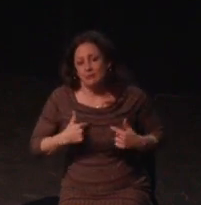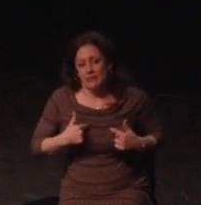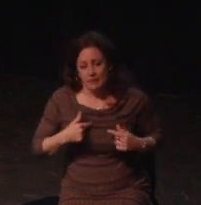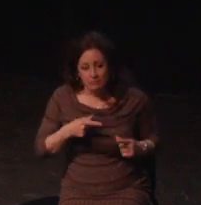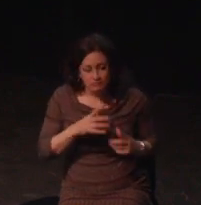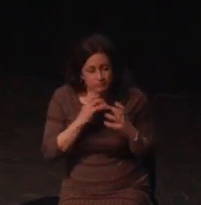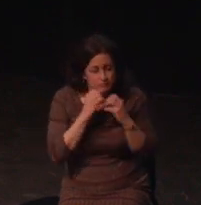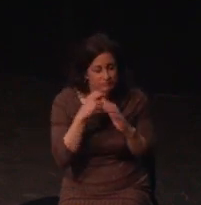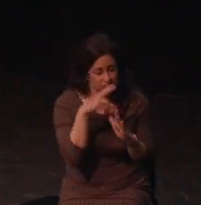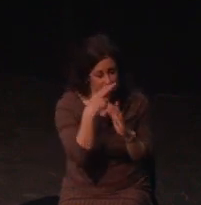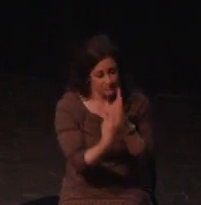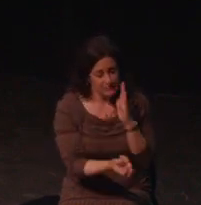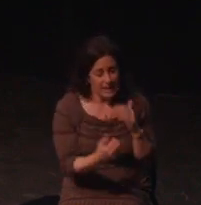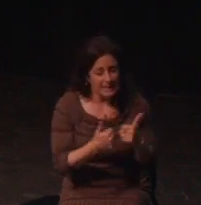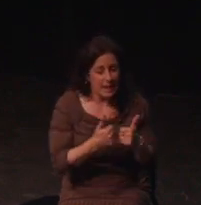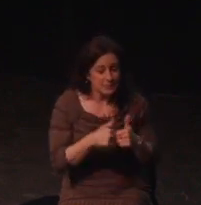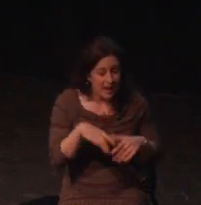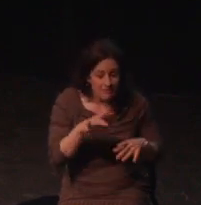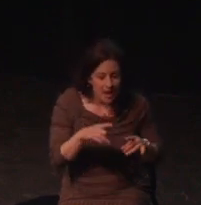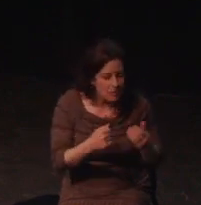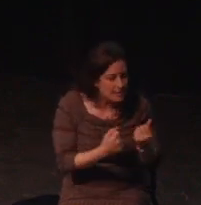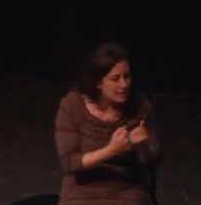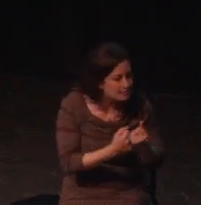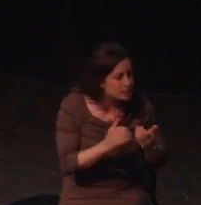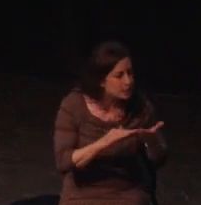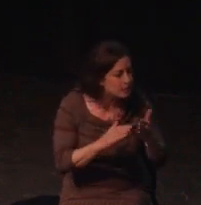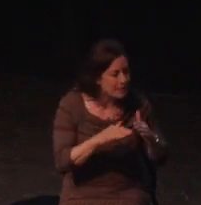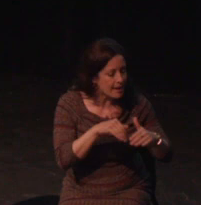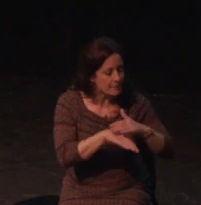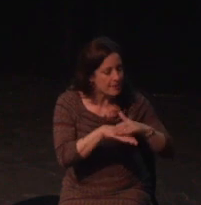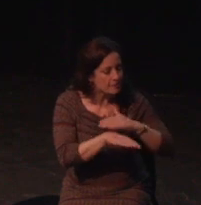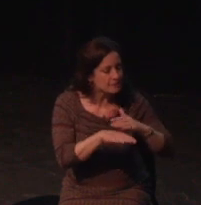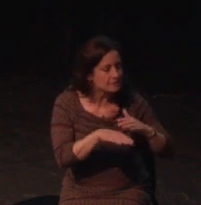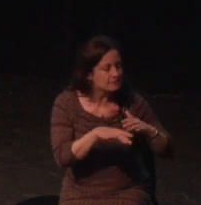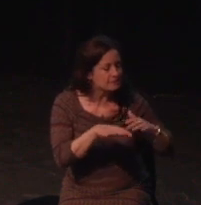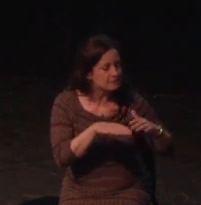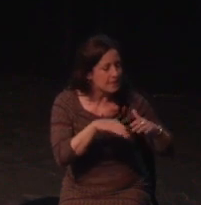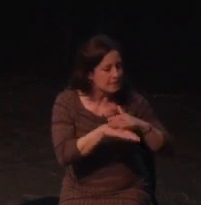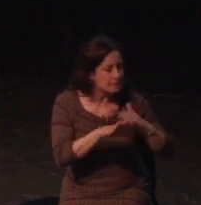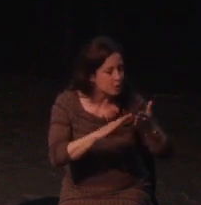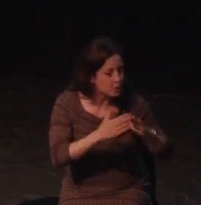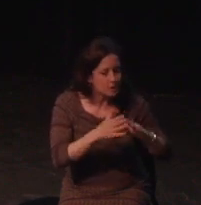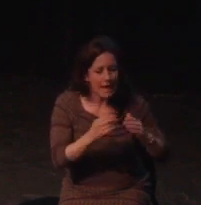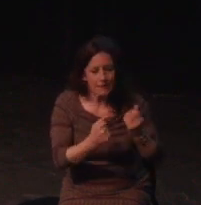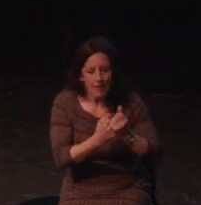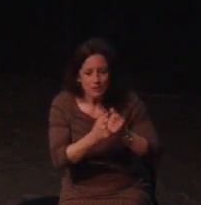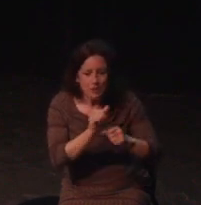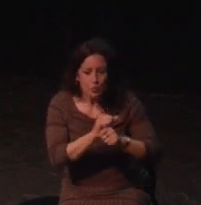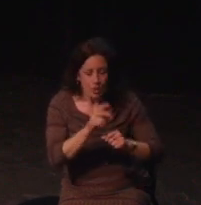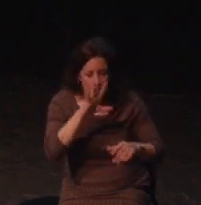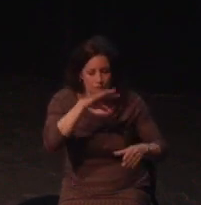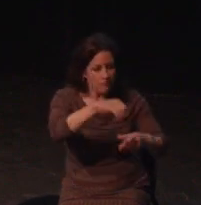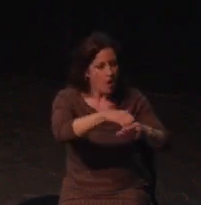Okay, looks good because I made this on Apple, and Microsoft, so you never know how it's going to go. I'm just going to quickly say that literally everything in my talk